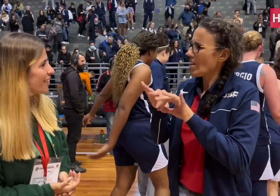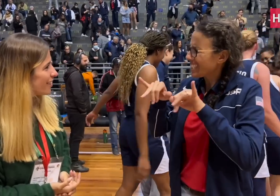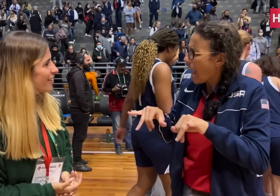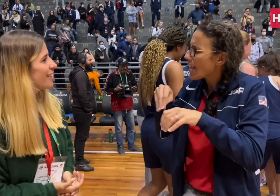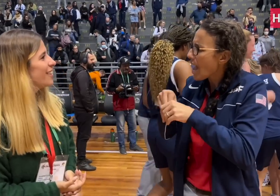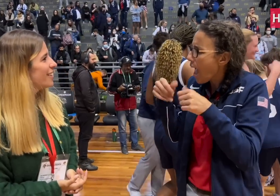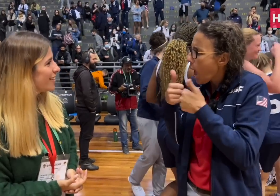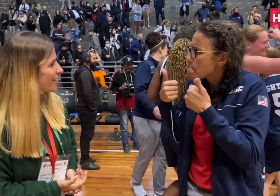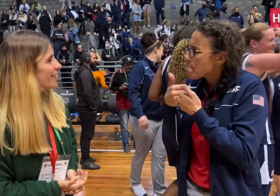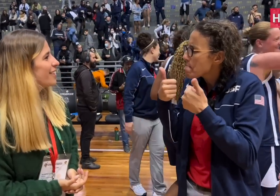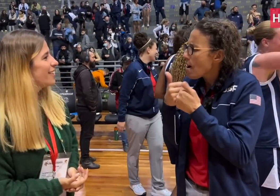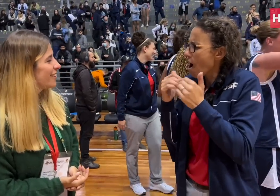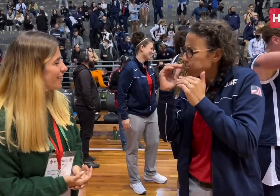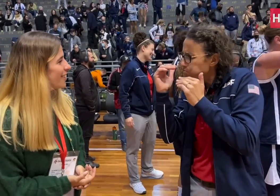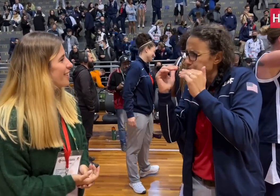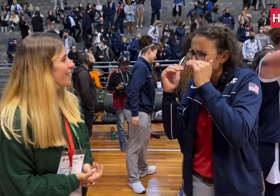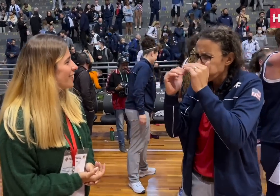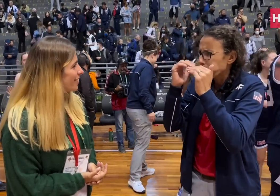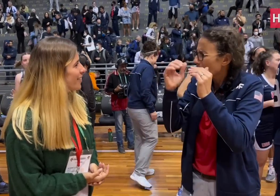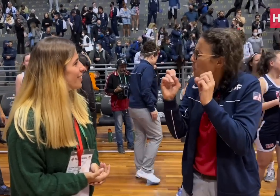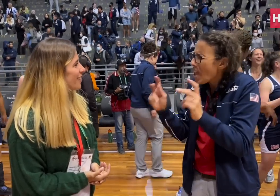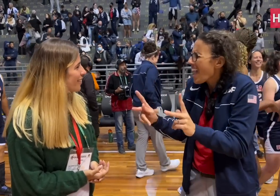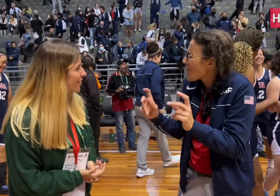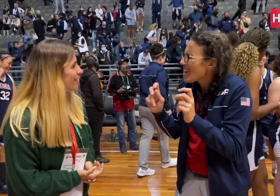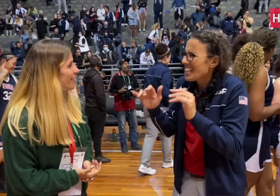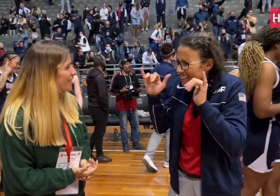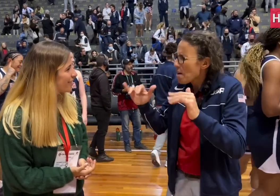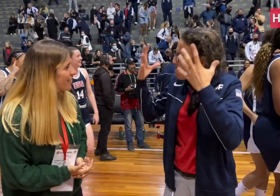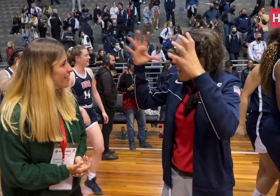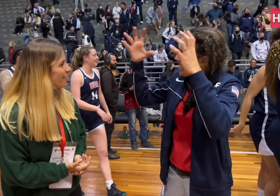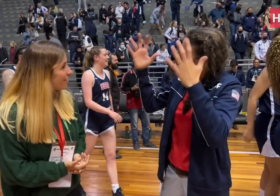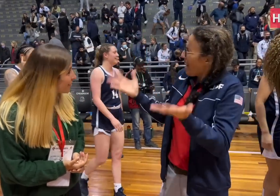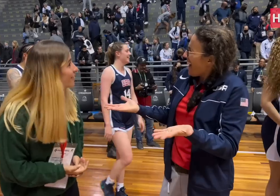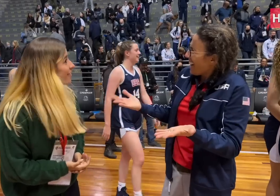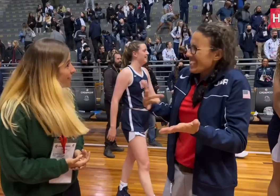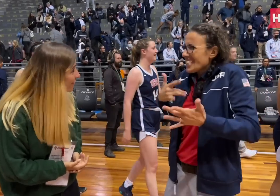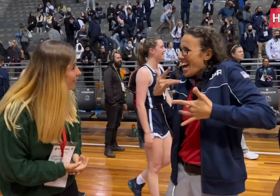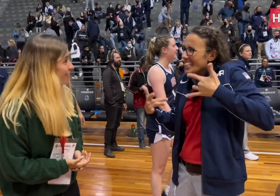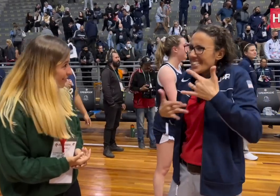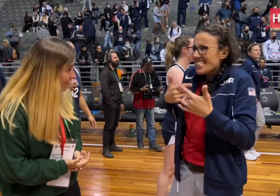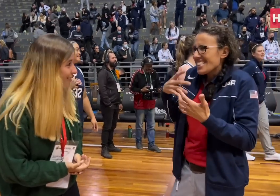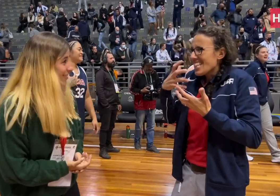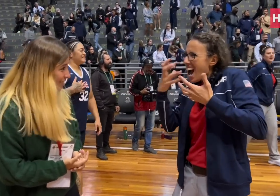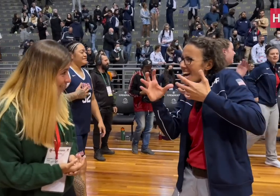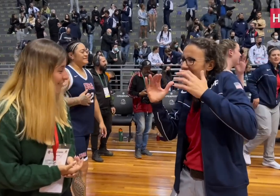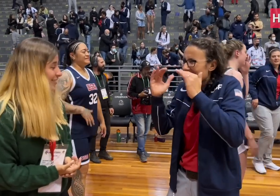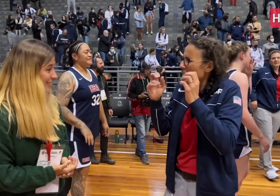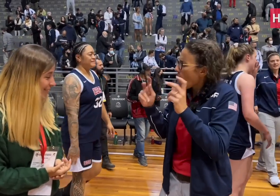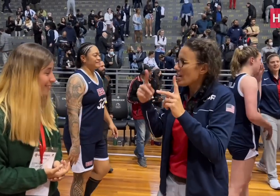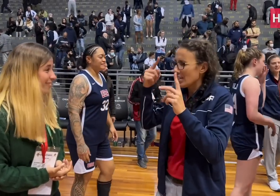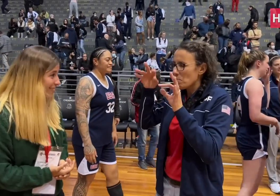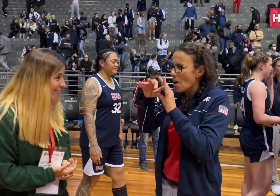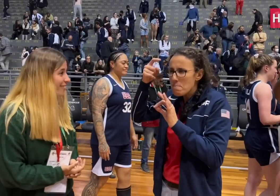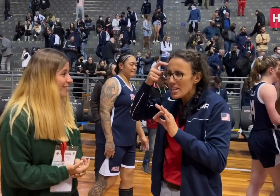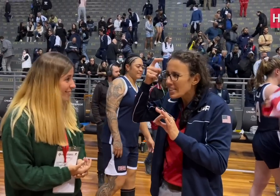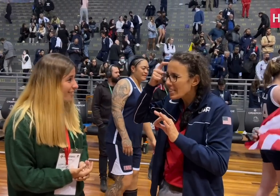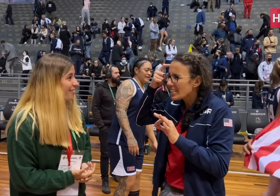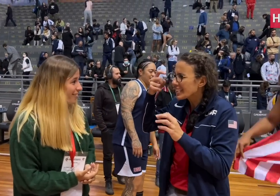just stay in the game, you will get there step by step. It's basketball! You get to play ball. I know about the excitement and anticipation,